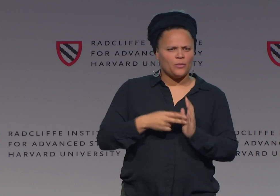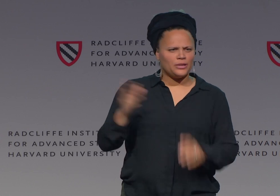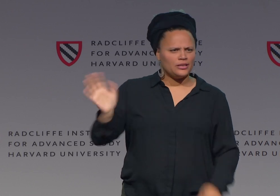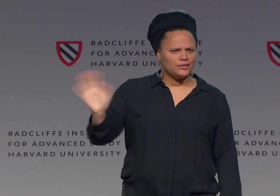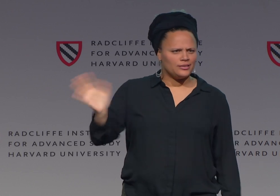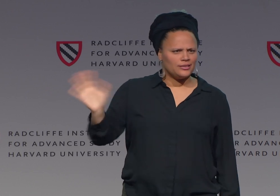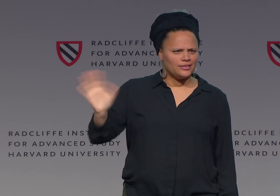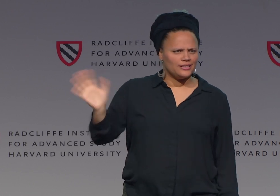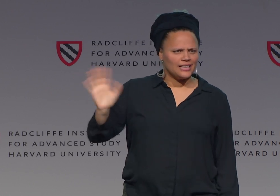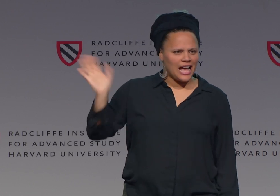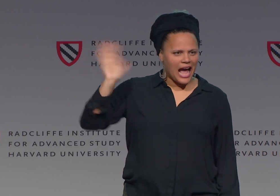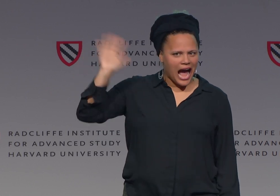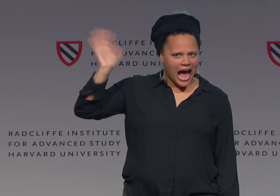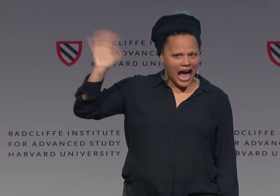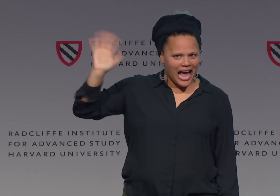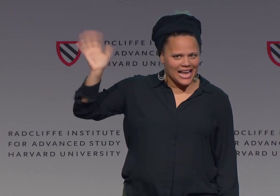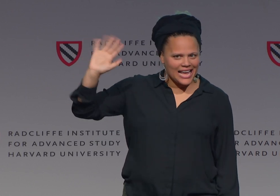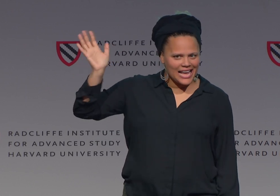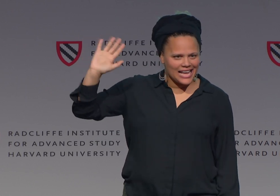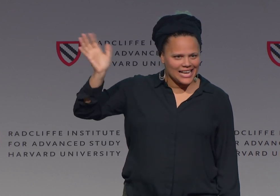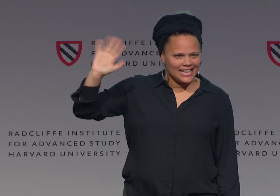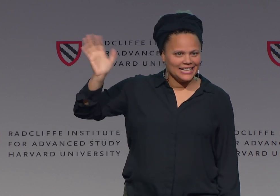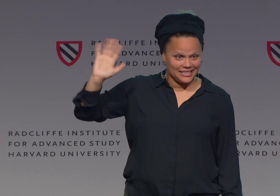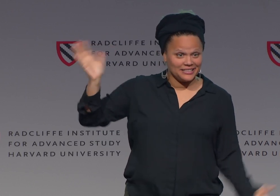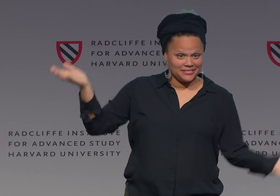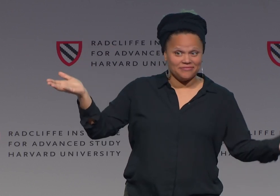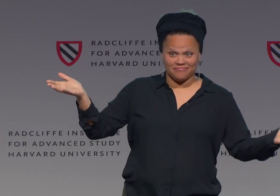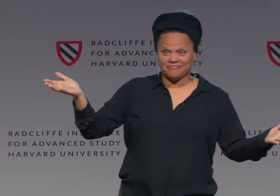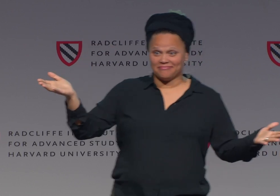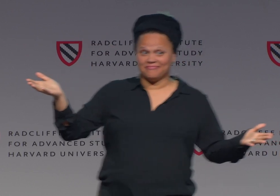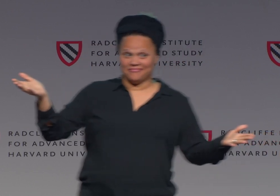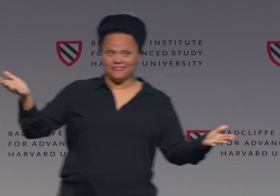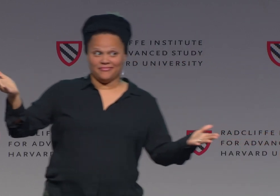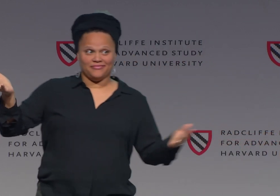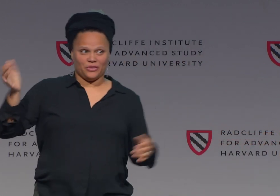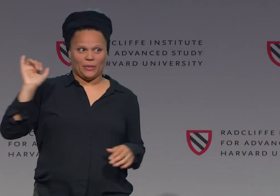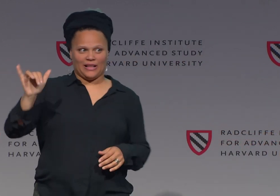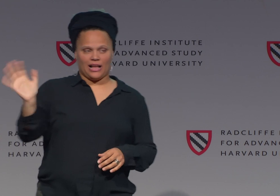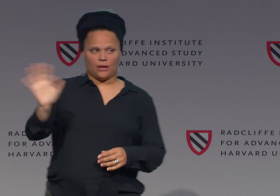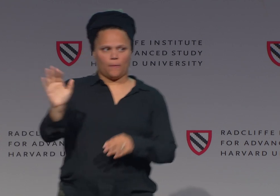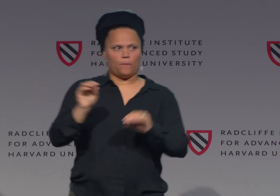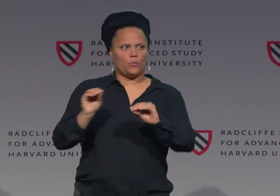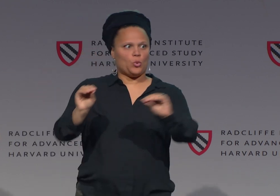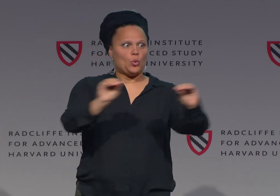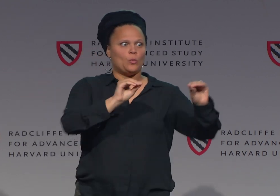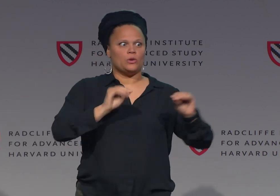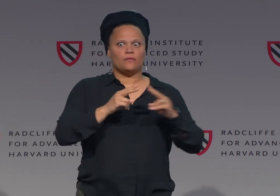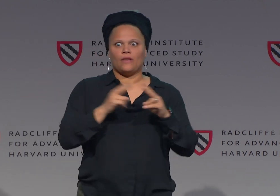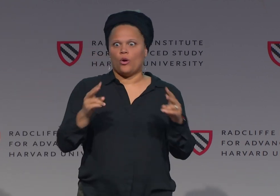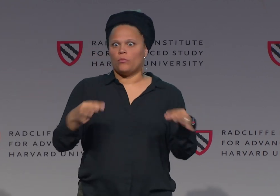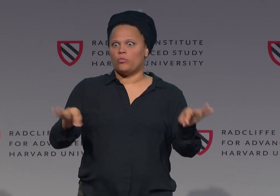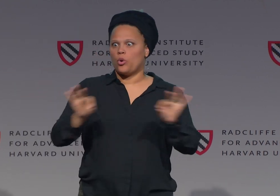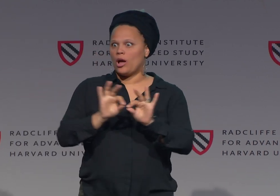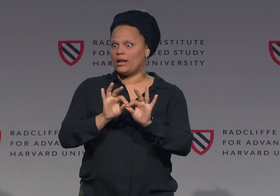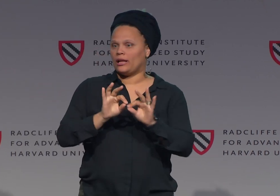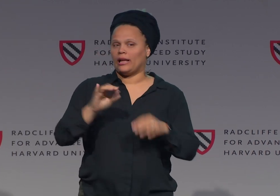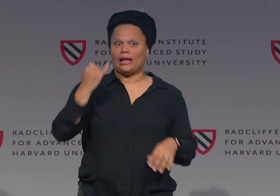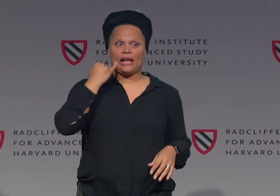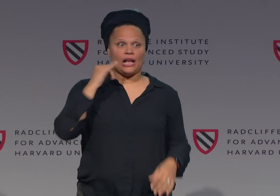Now what does this mean? Hello? Right? So there's where movement is the characteristic